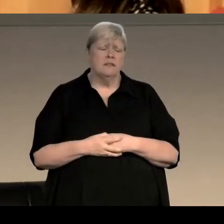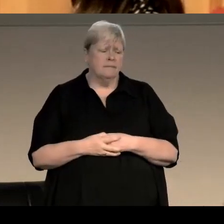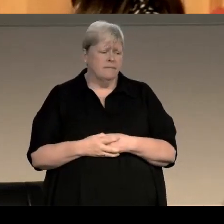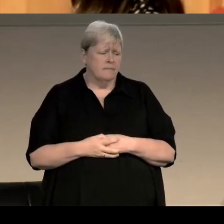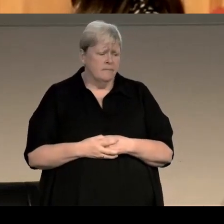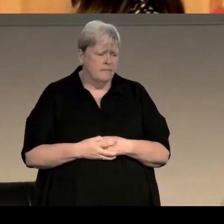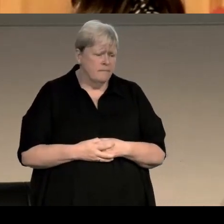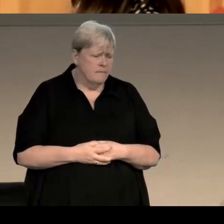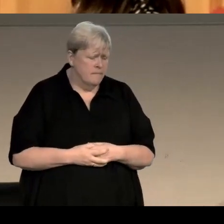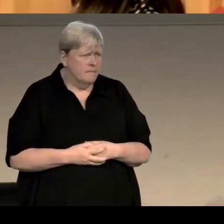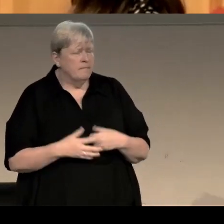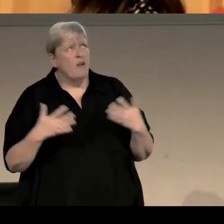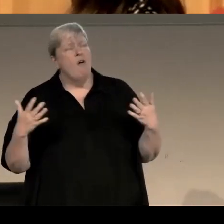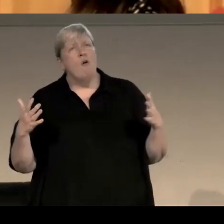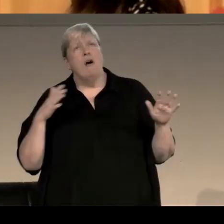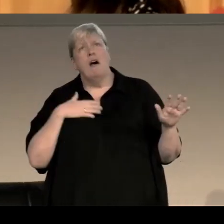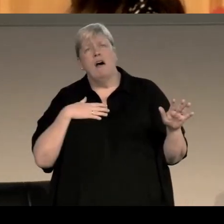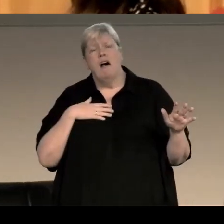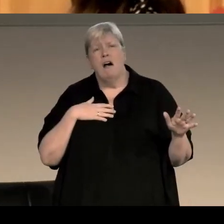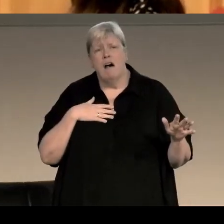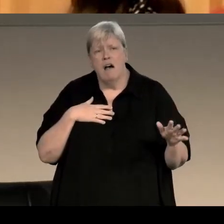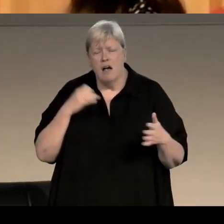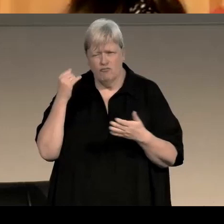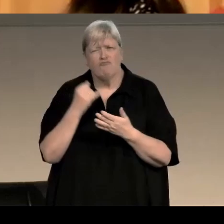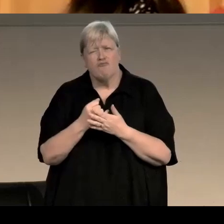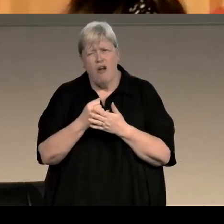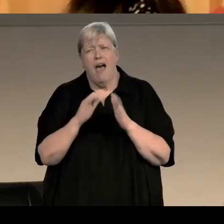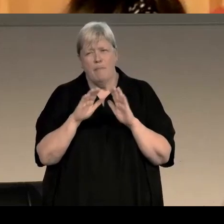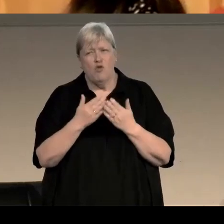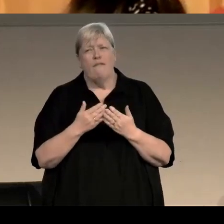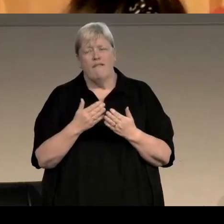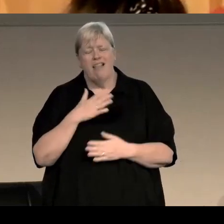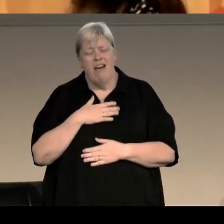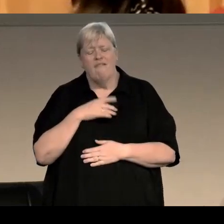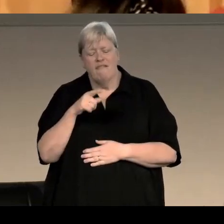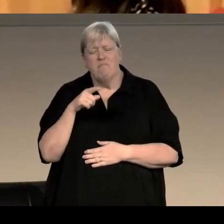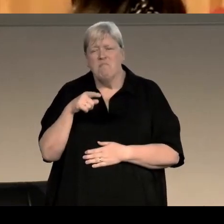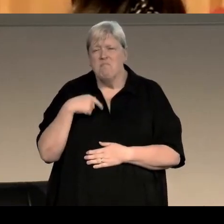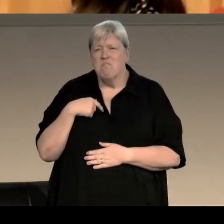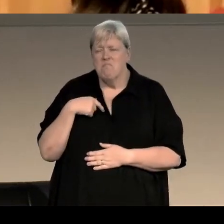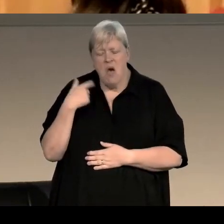I mean I hugely embraced the crime novel, I always had a crime novel on the go,